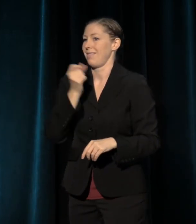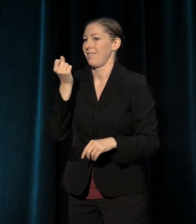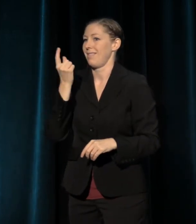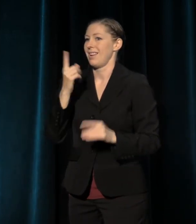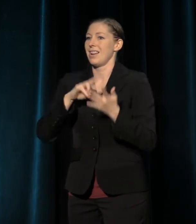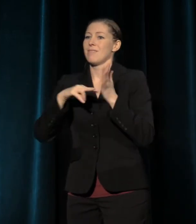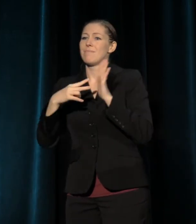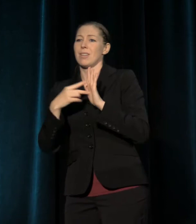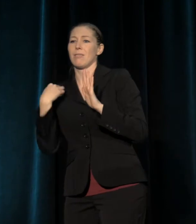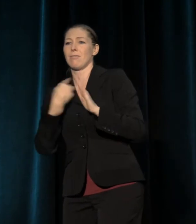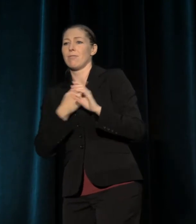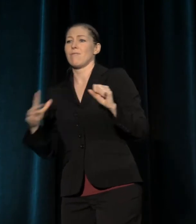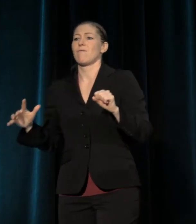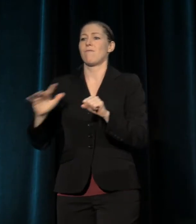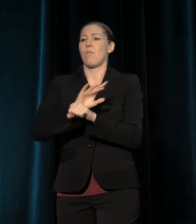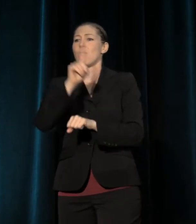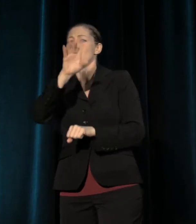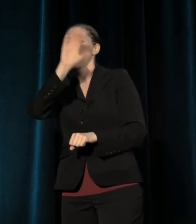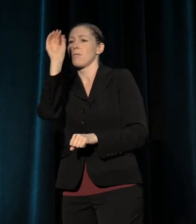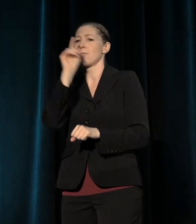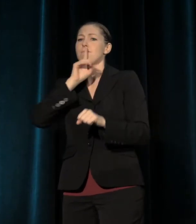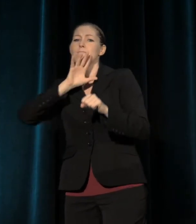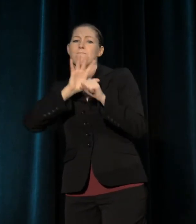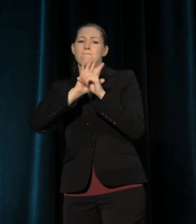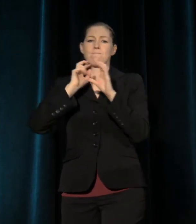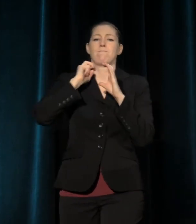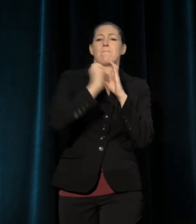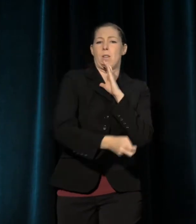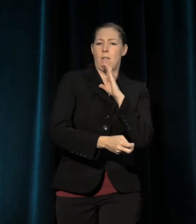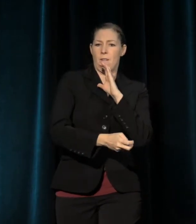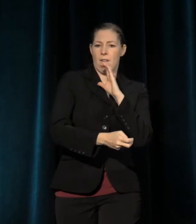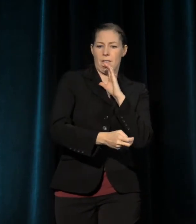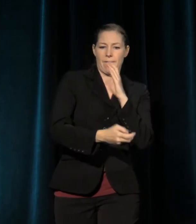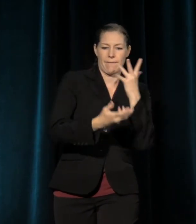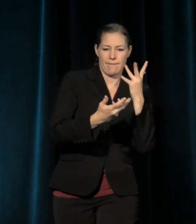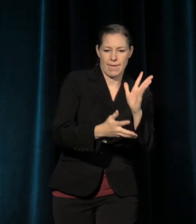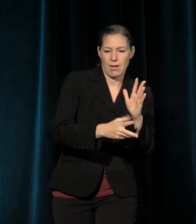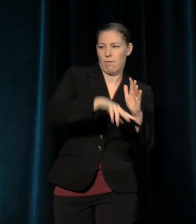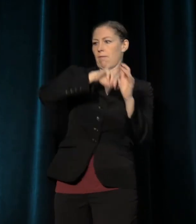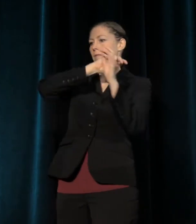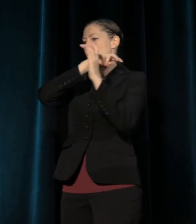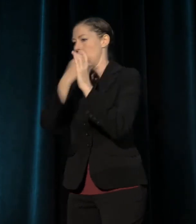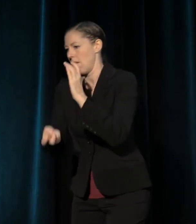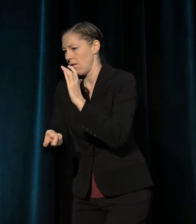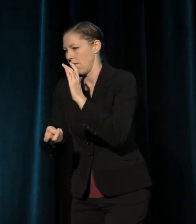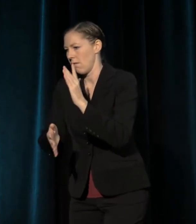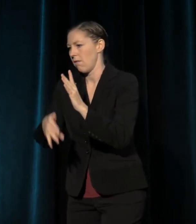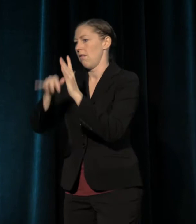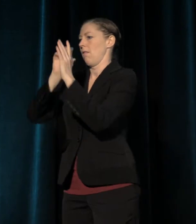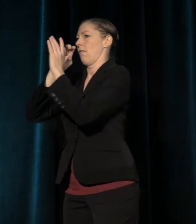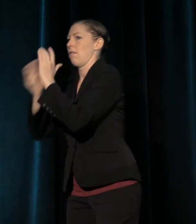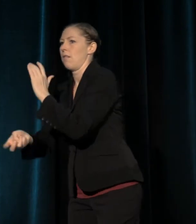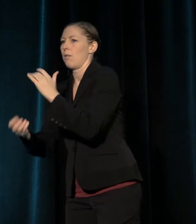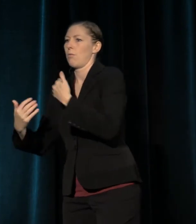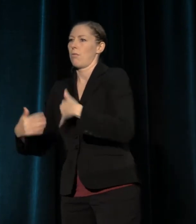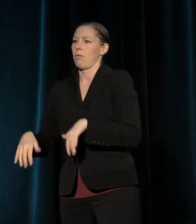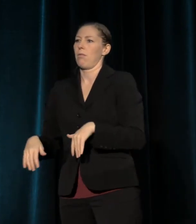with 100% commitment, from one priority to another as new problems are identified.